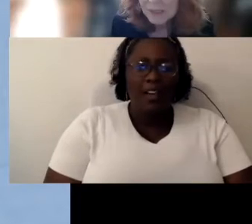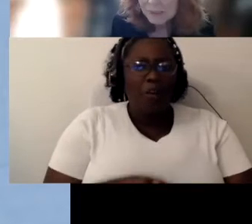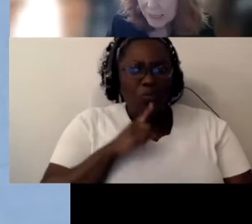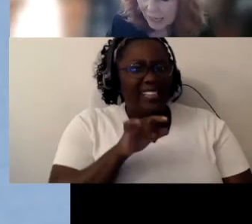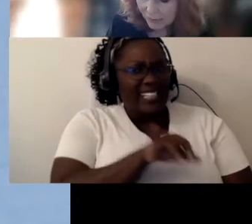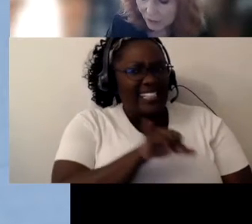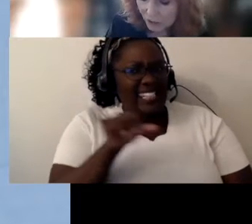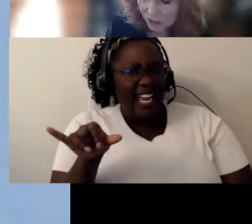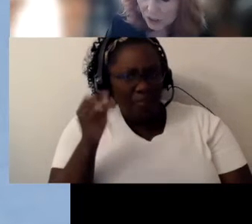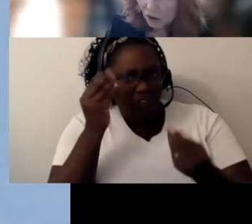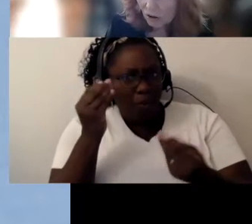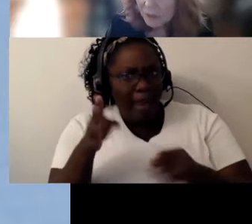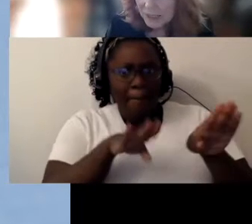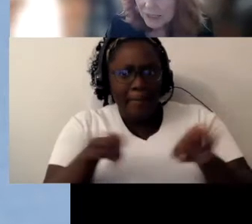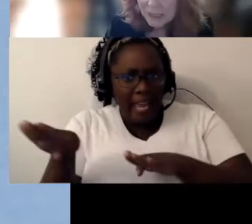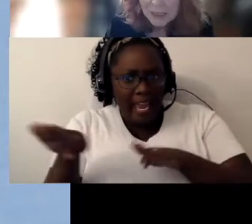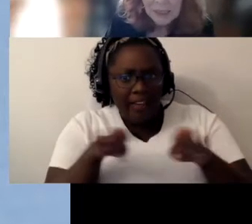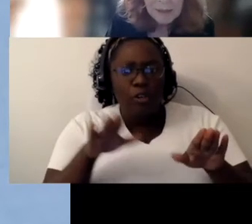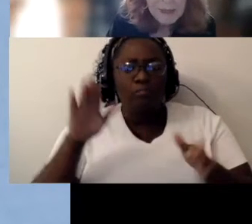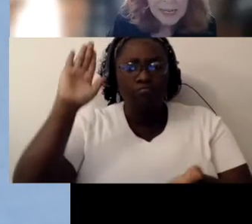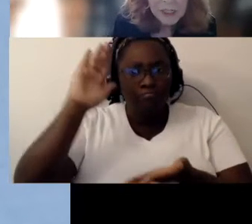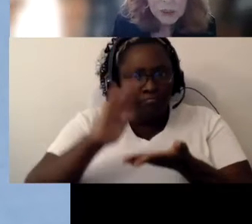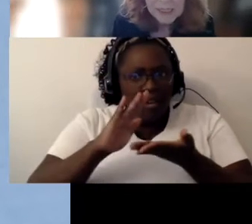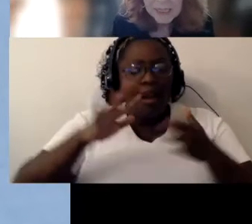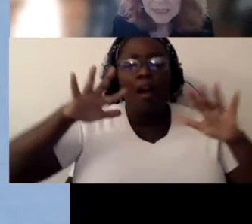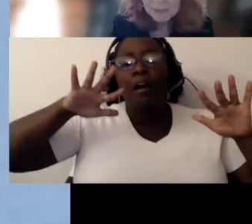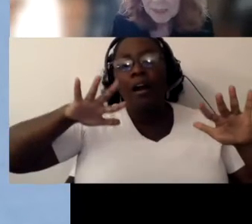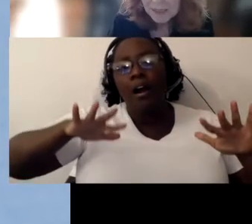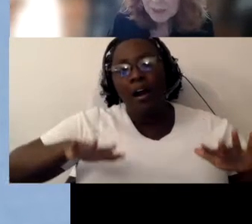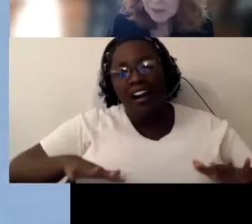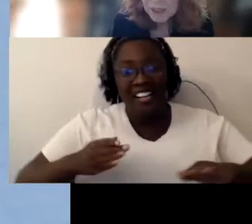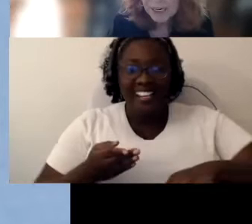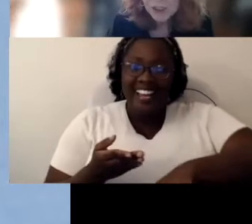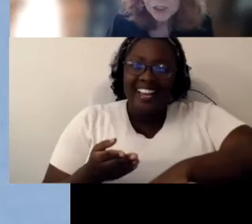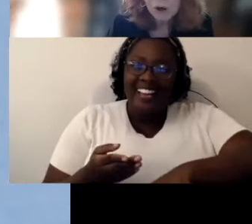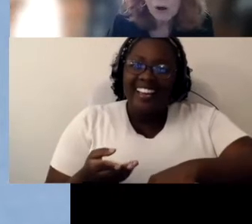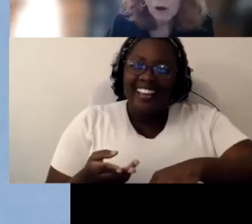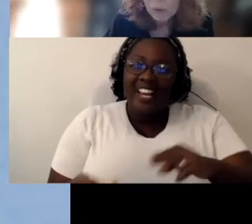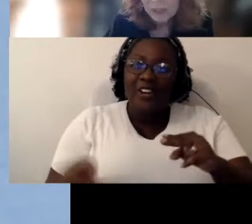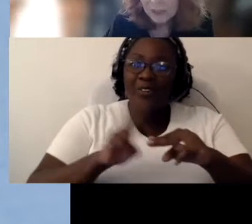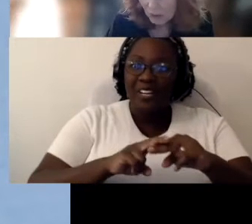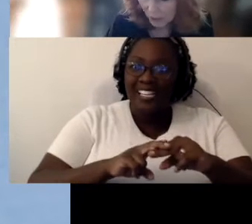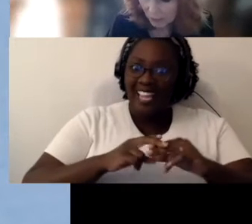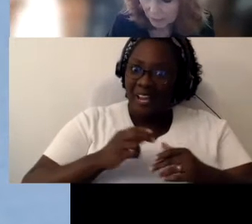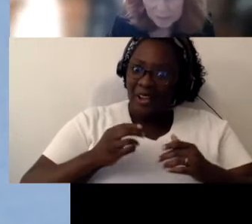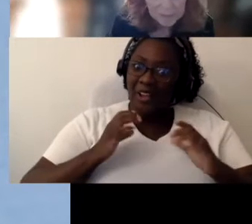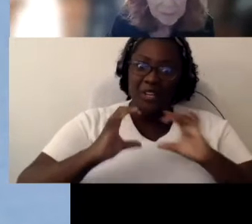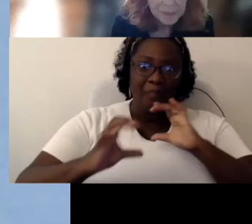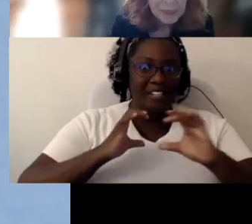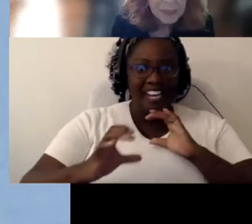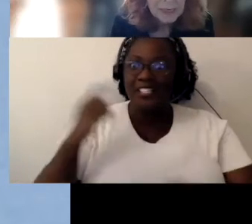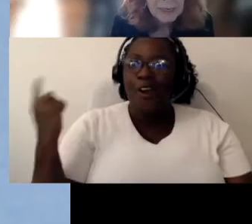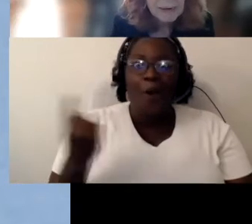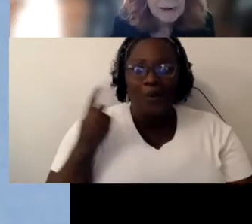The behaviors, the calmness, the increase in expressive communication always go up